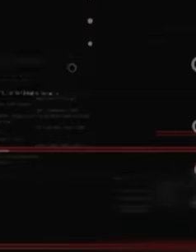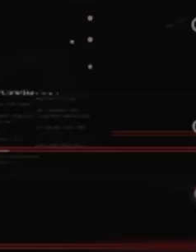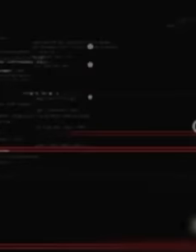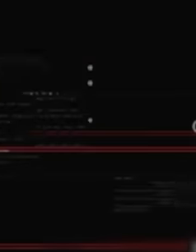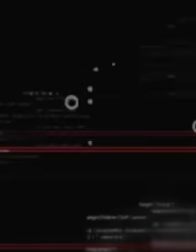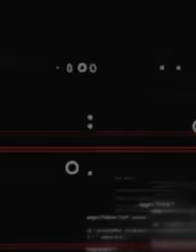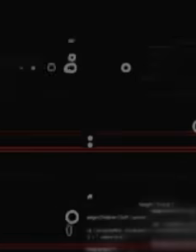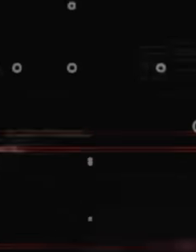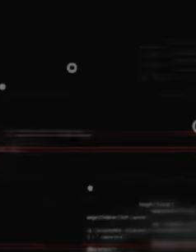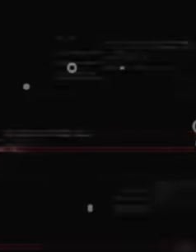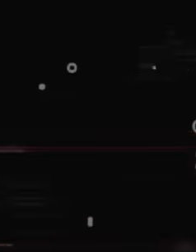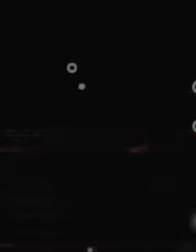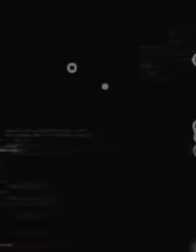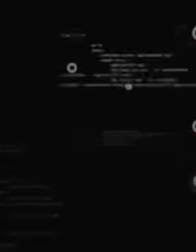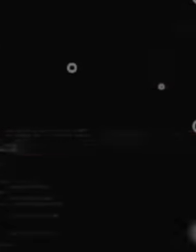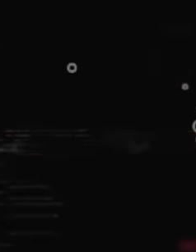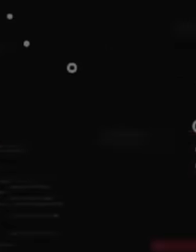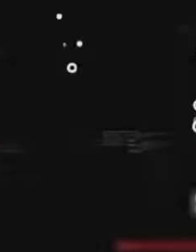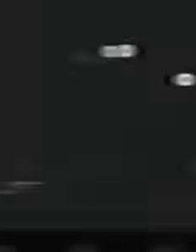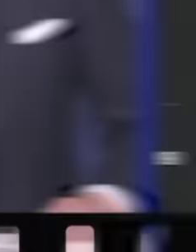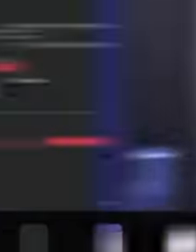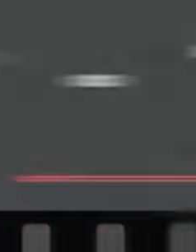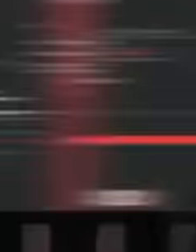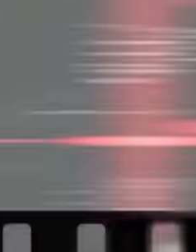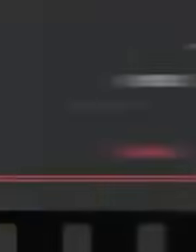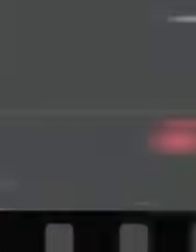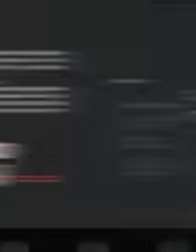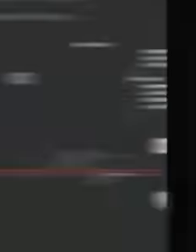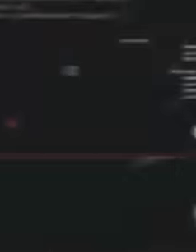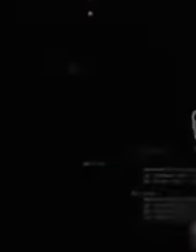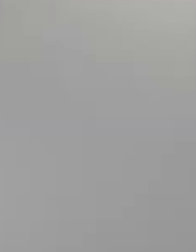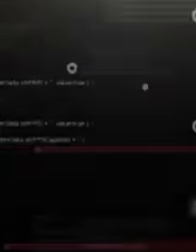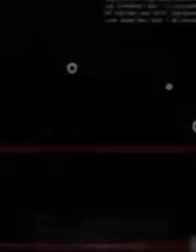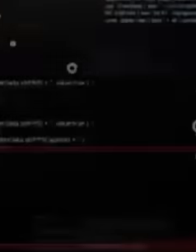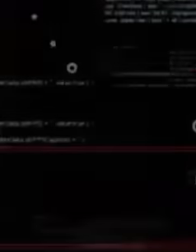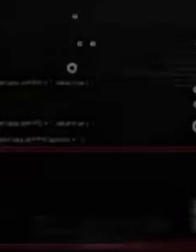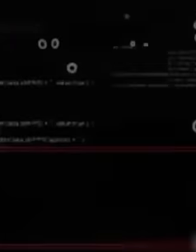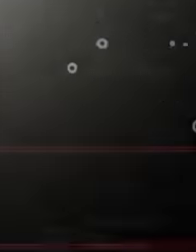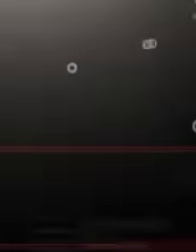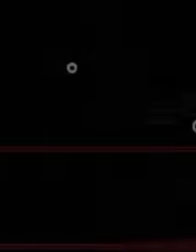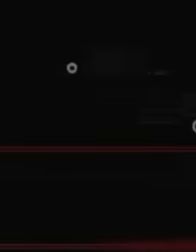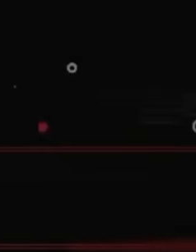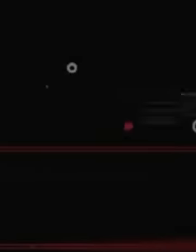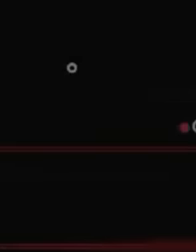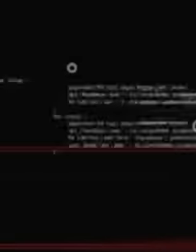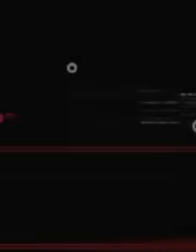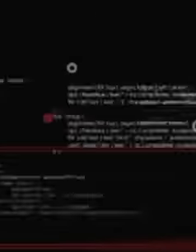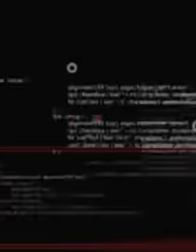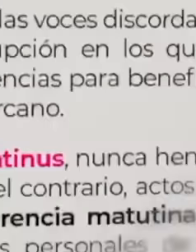Víctor Trujillo and the media itself falsely stated that President López Obrador confirmed the